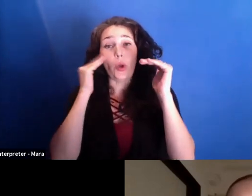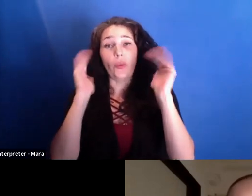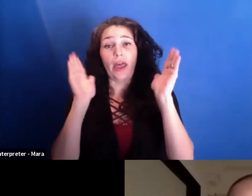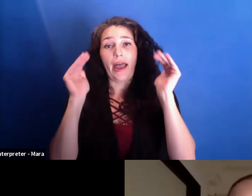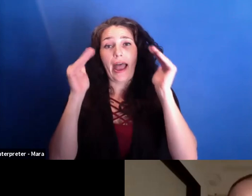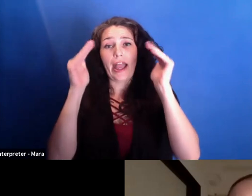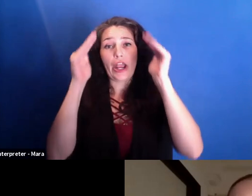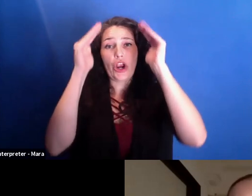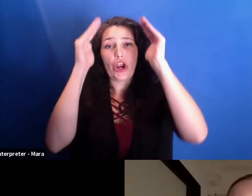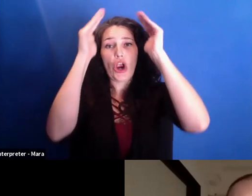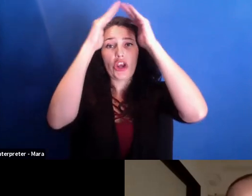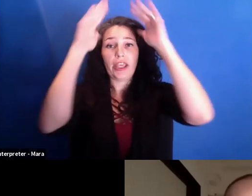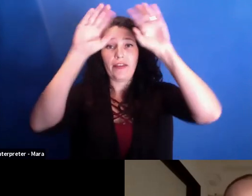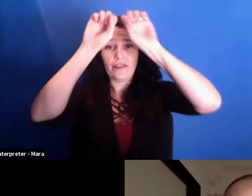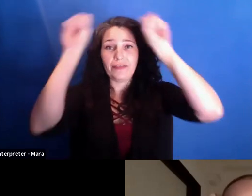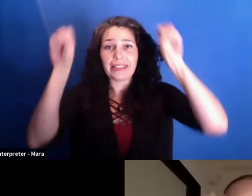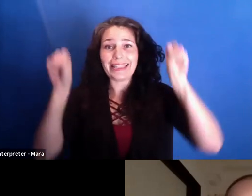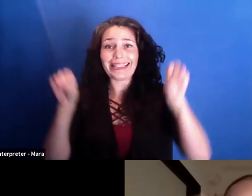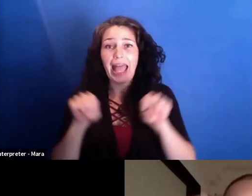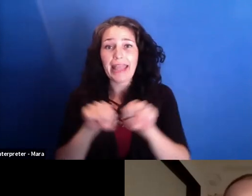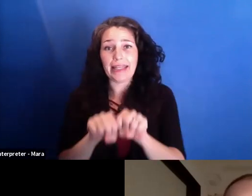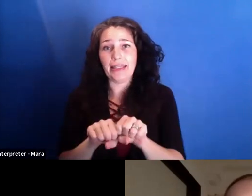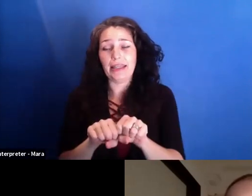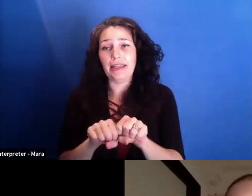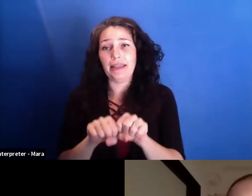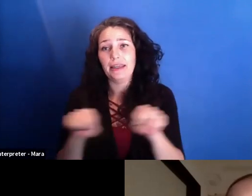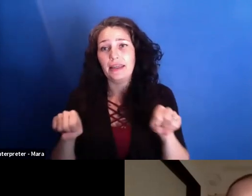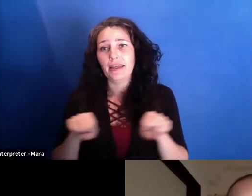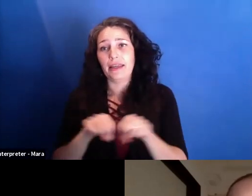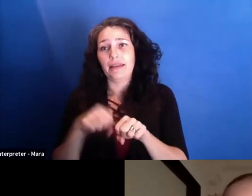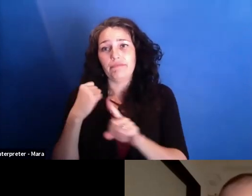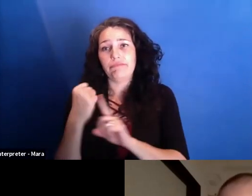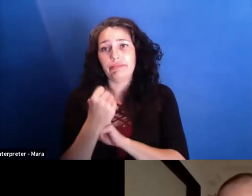the harder it is to work with people because we have so many masks on.